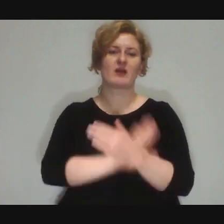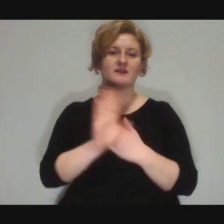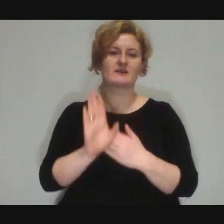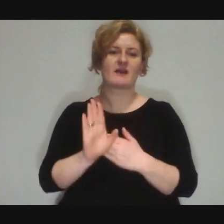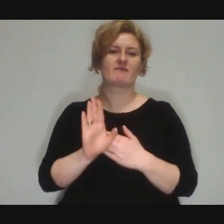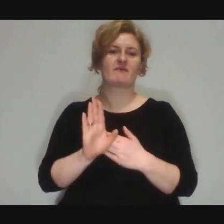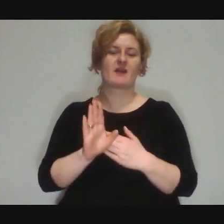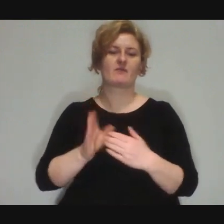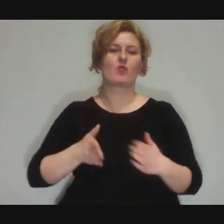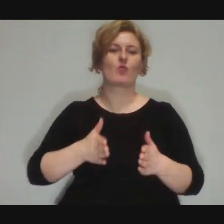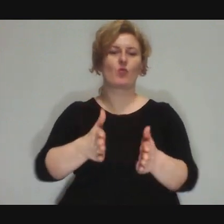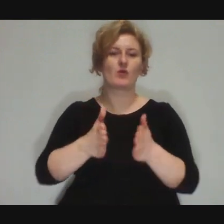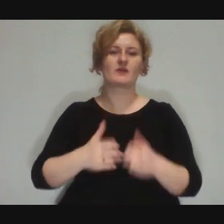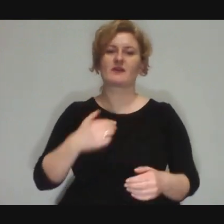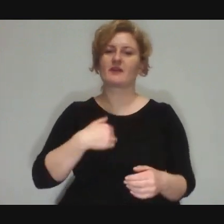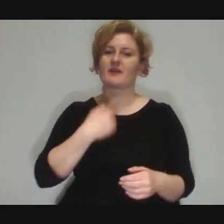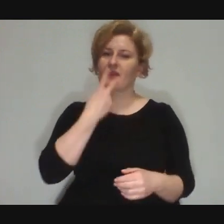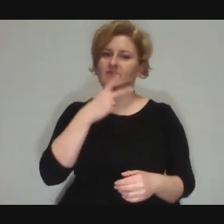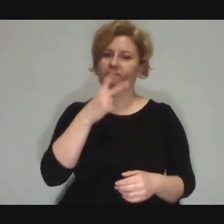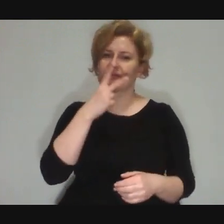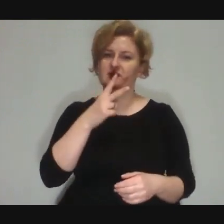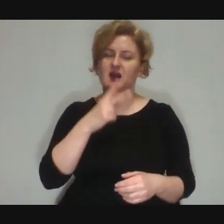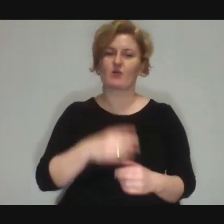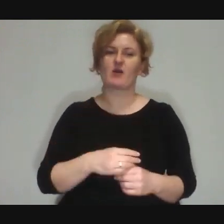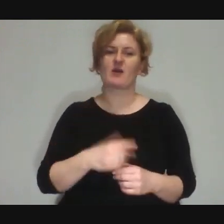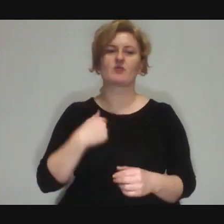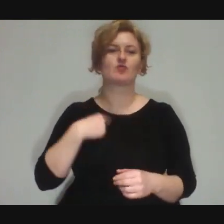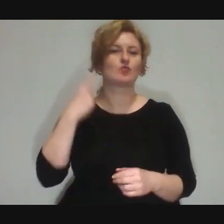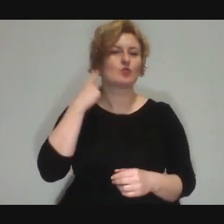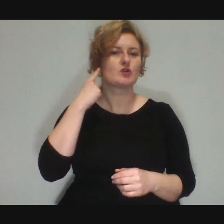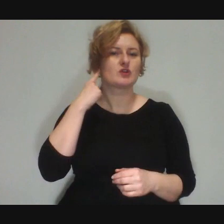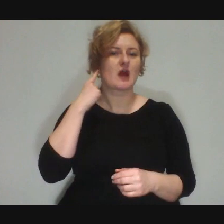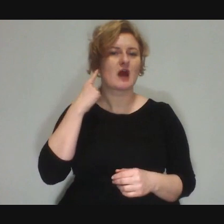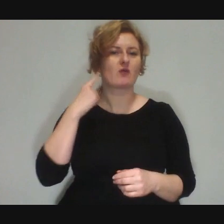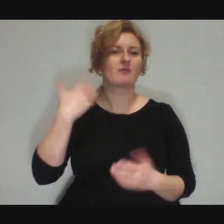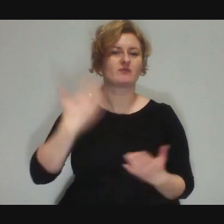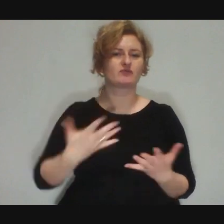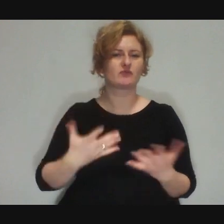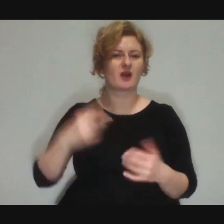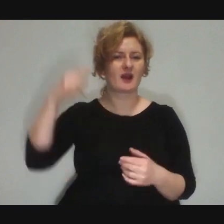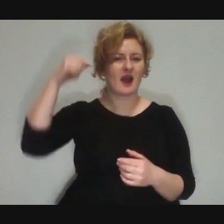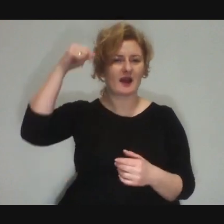(which I haven't seen, but I heard about it, happening at a carnival)